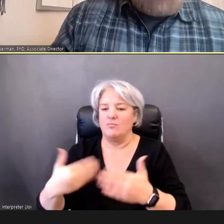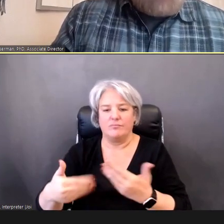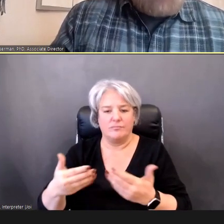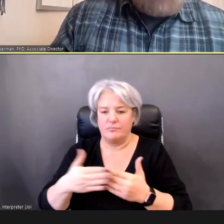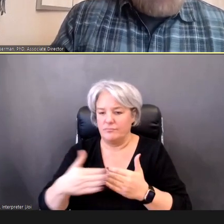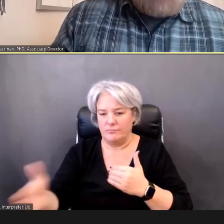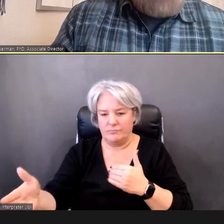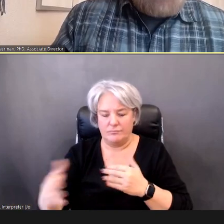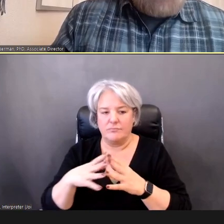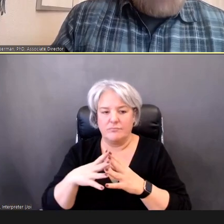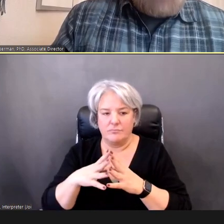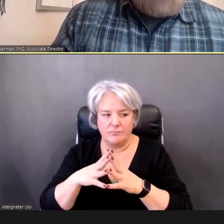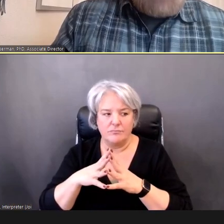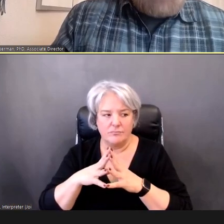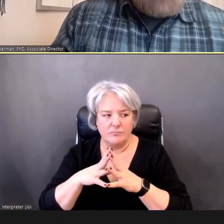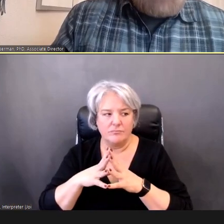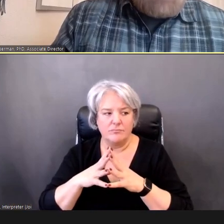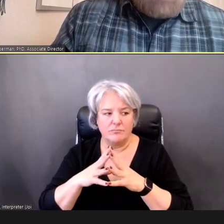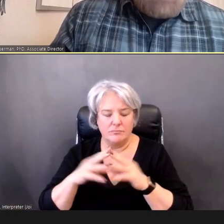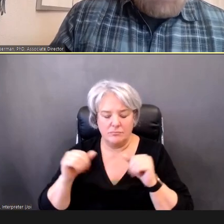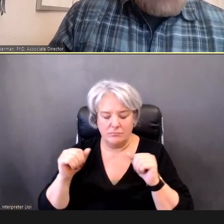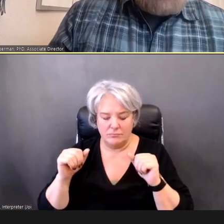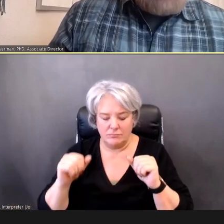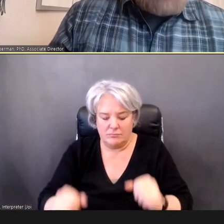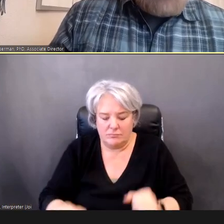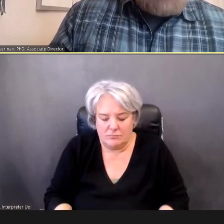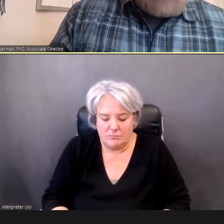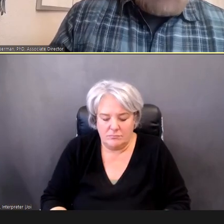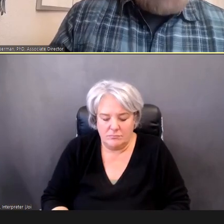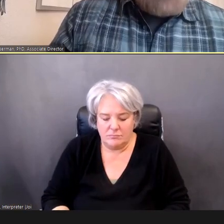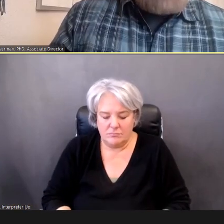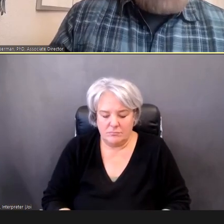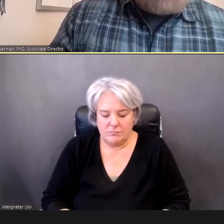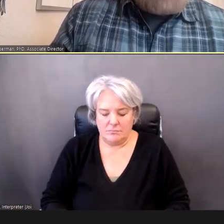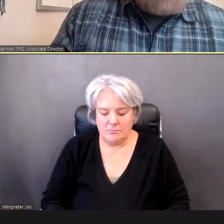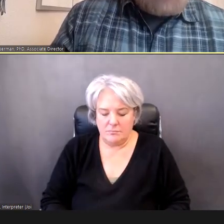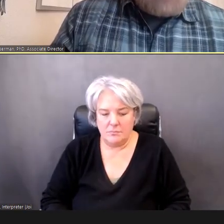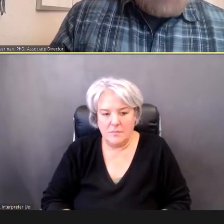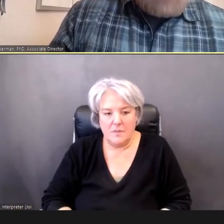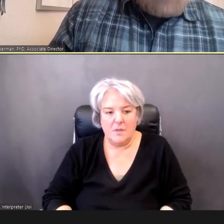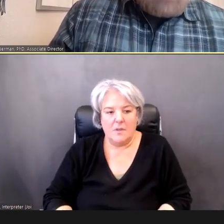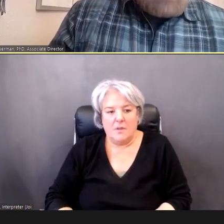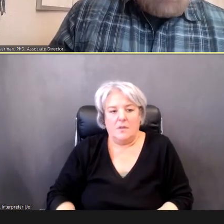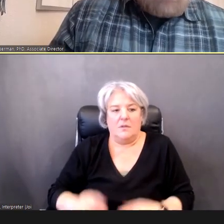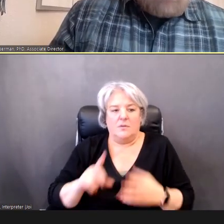You do the OAE 1 on each ear, And it progresses from there; so, have